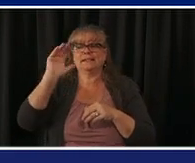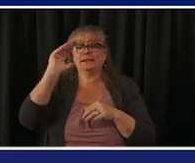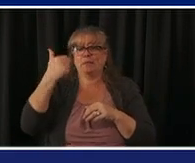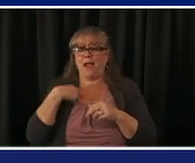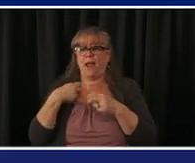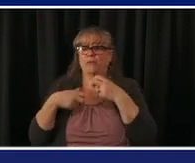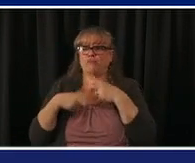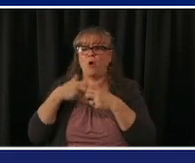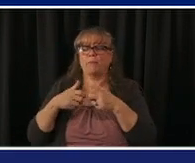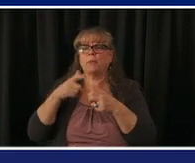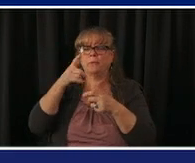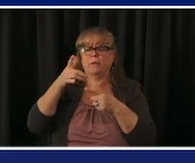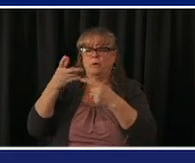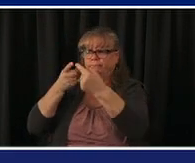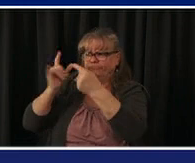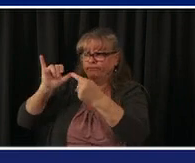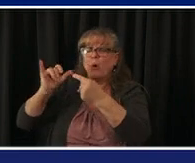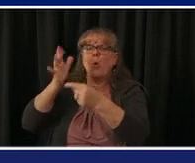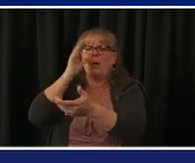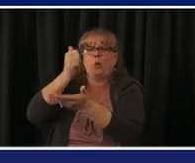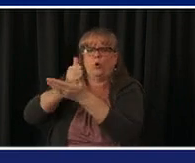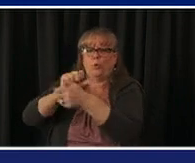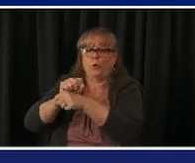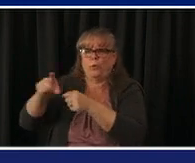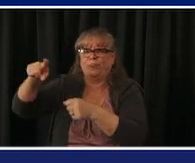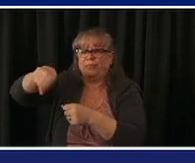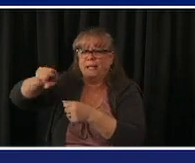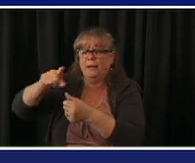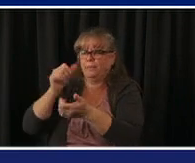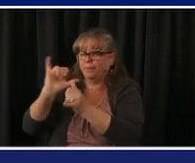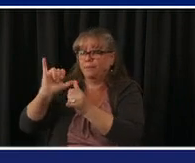some issues in pueblo around opening those are to be expected usually in the first couple days